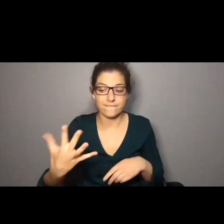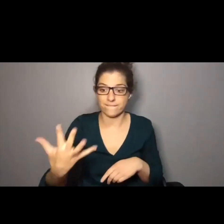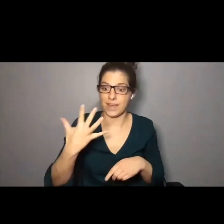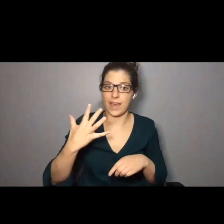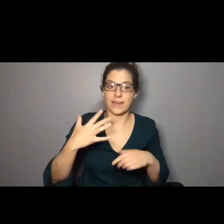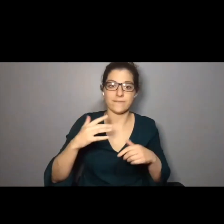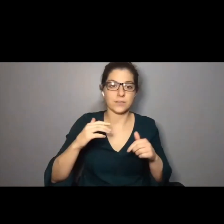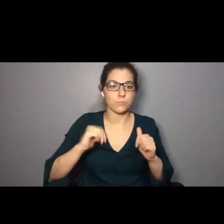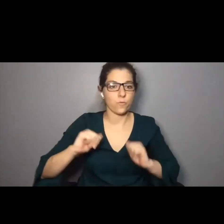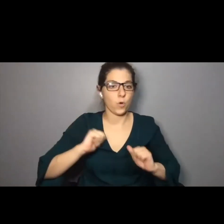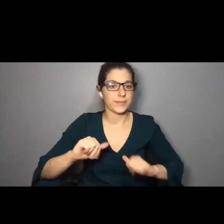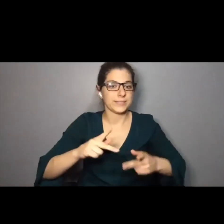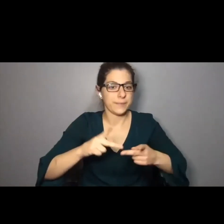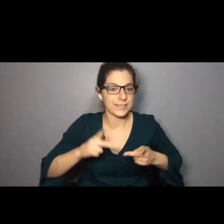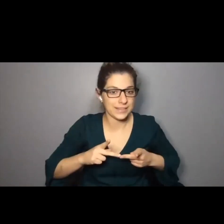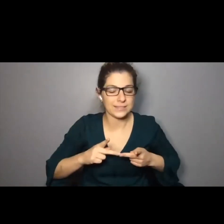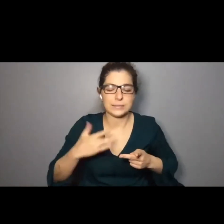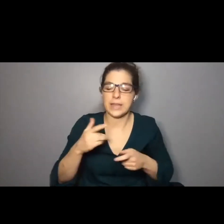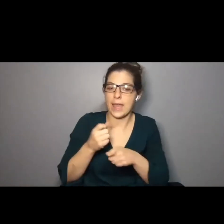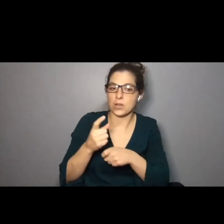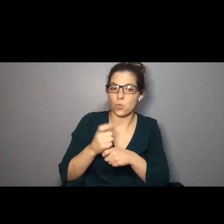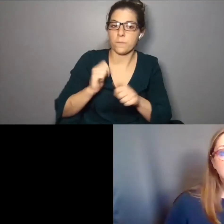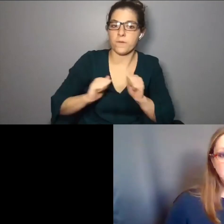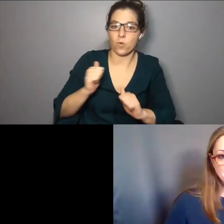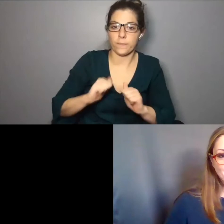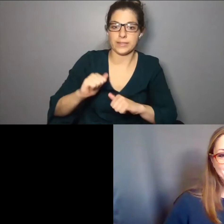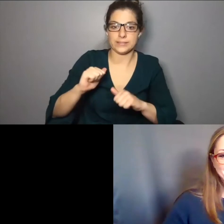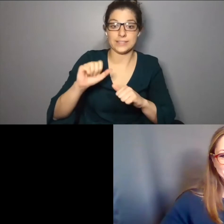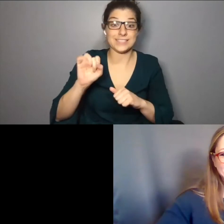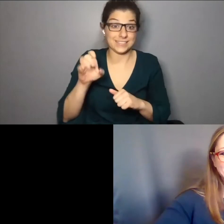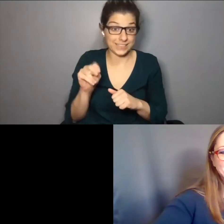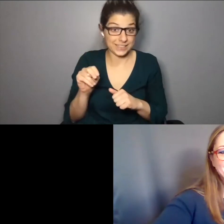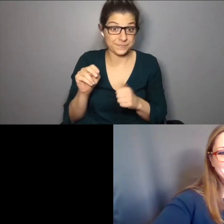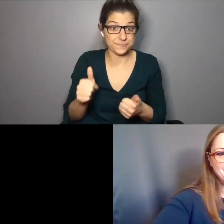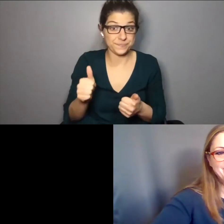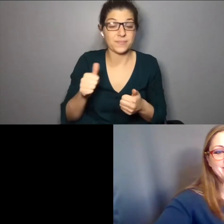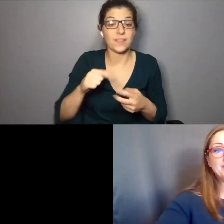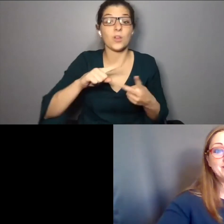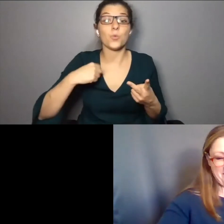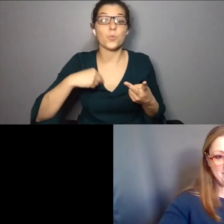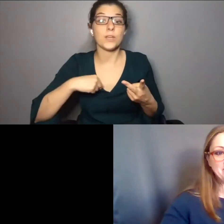performance spaces and typically do an annual performance season. And we also,